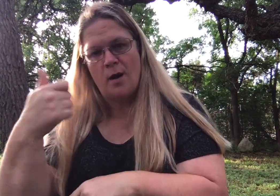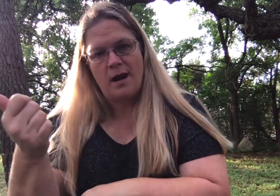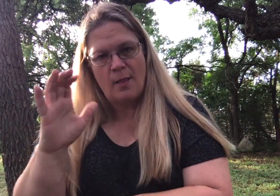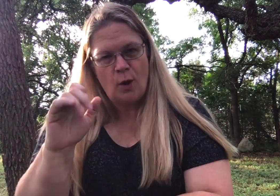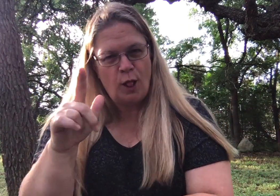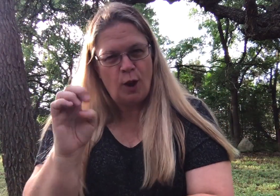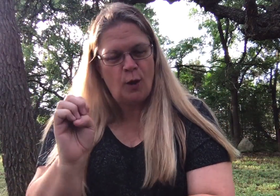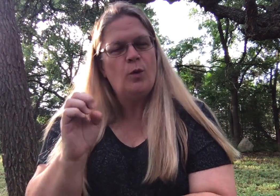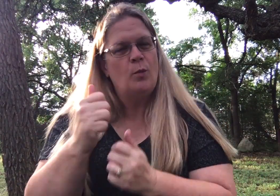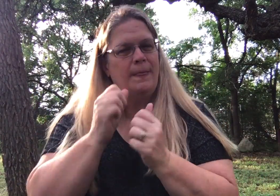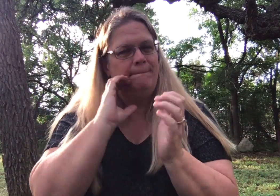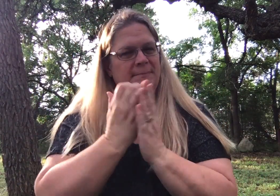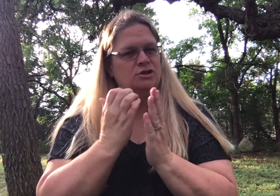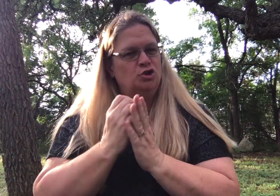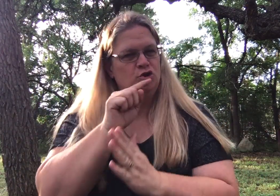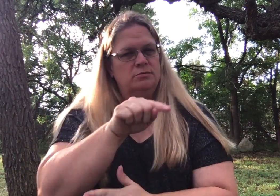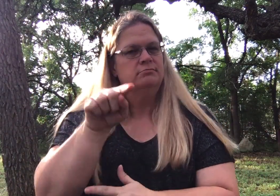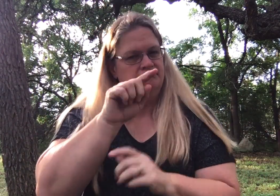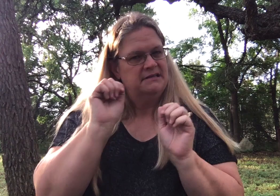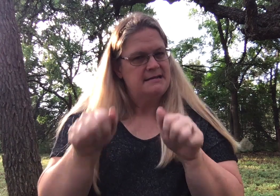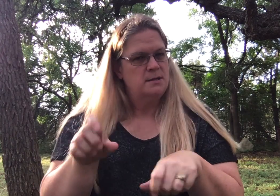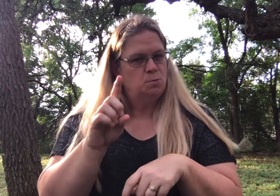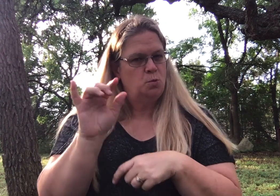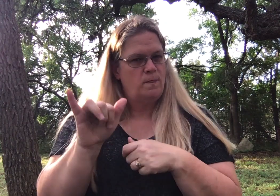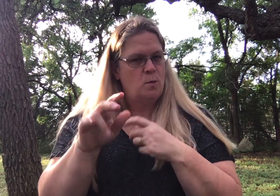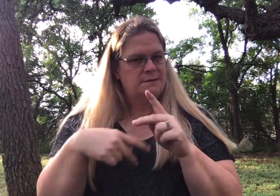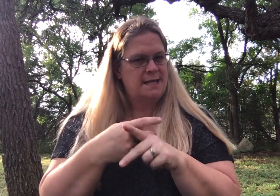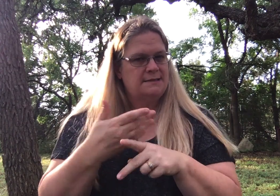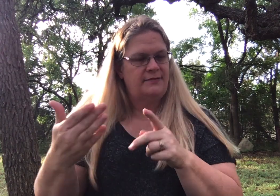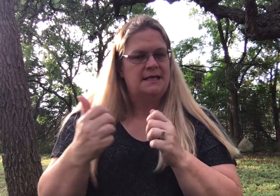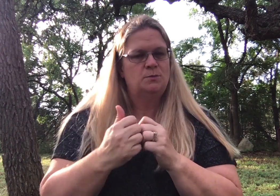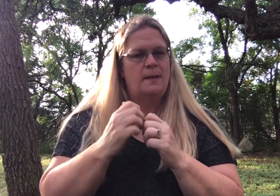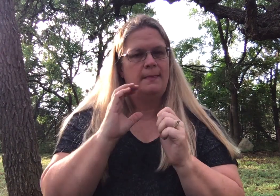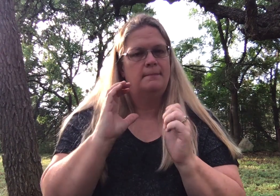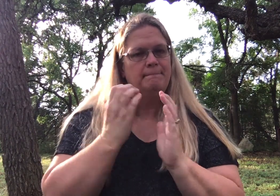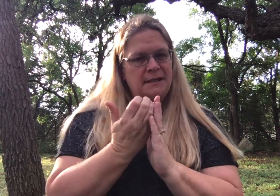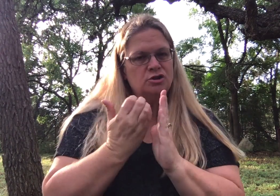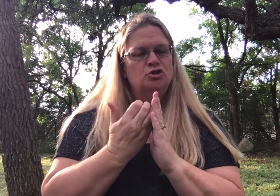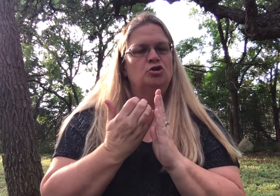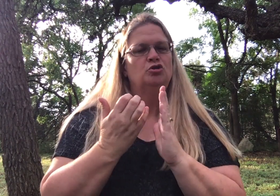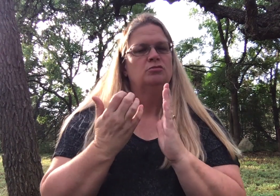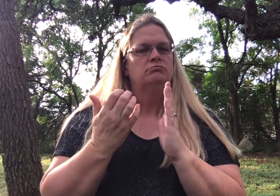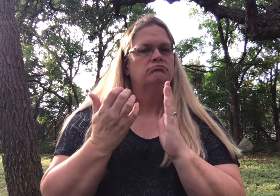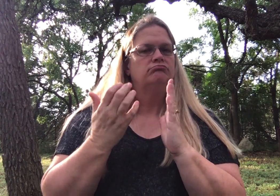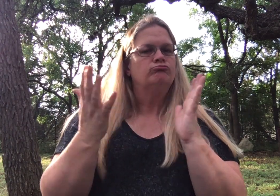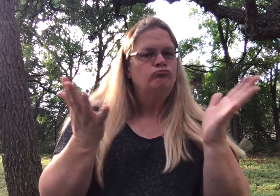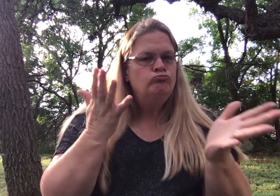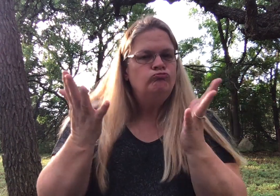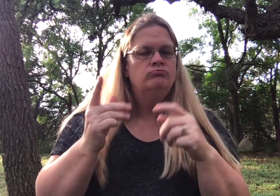for another clue, and use pictures that way. Those types of things can be used.